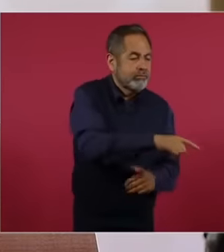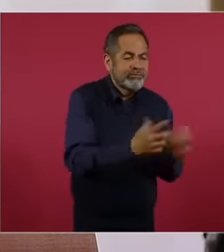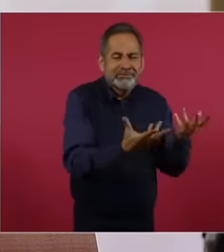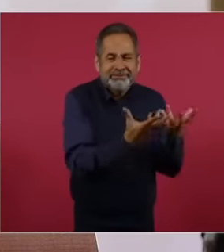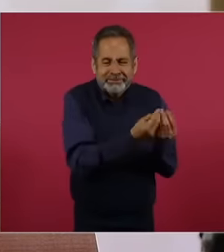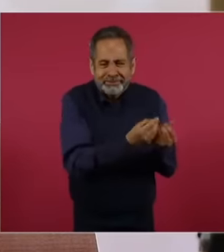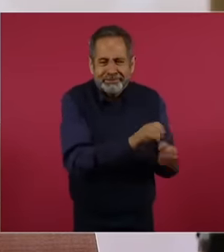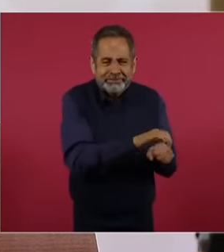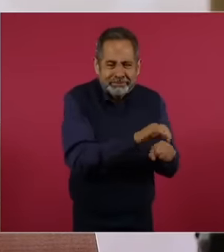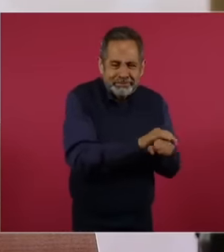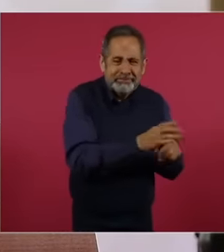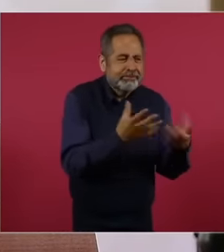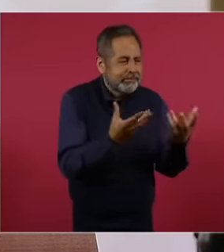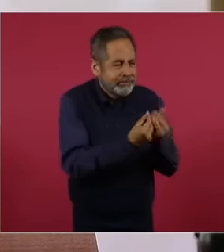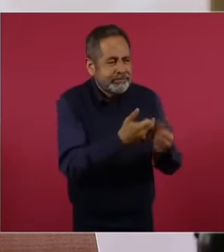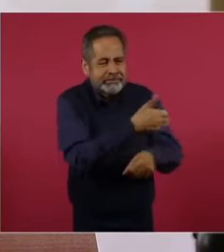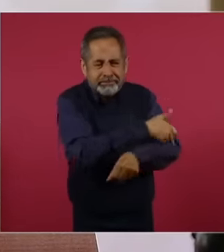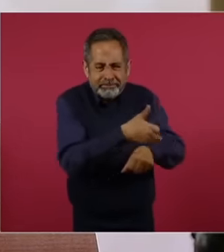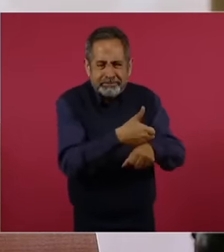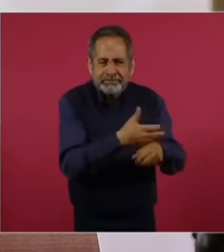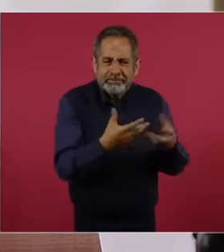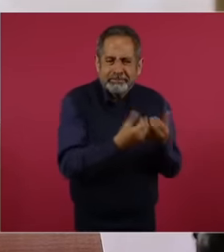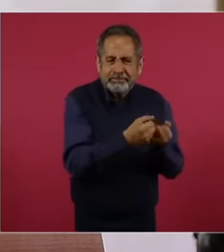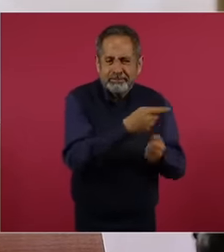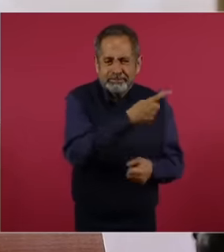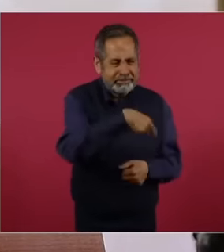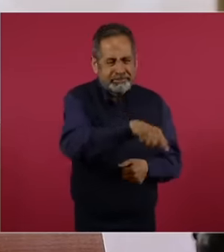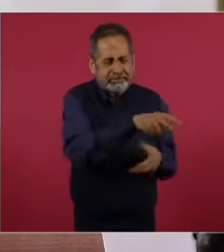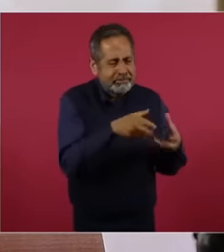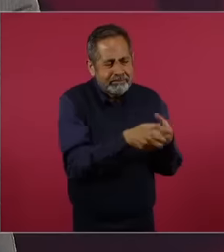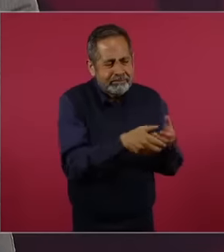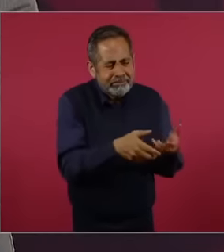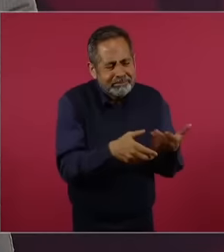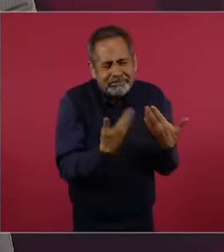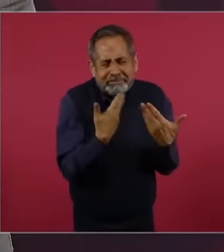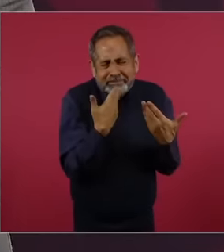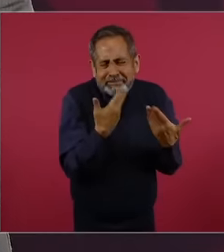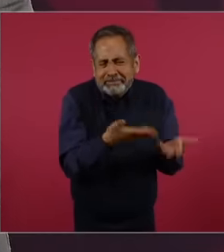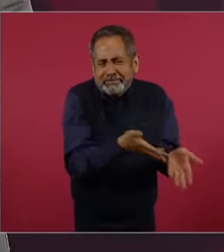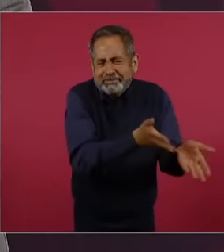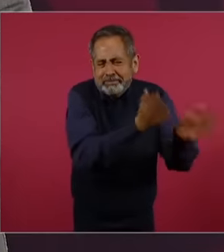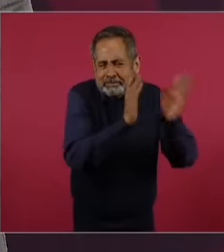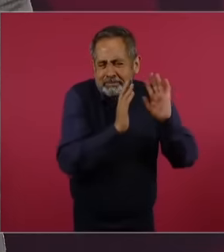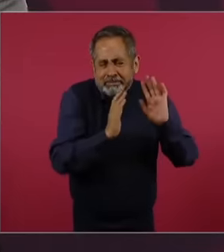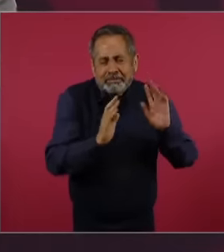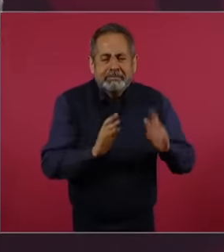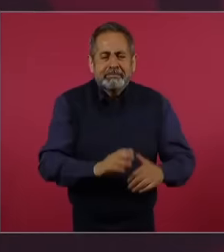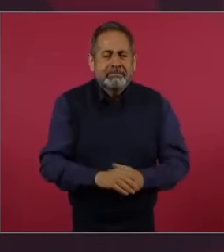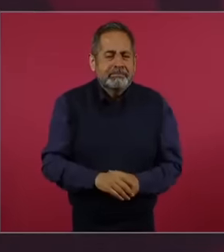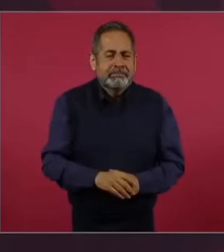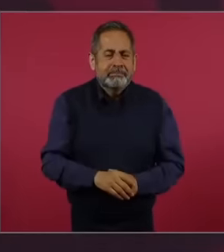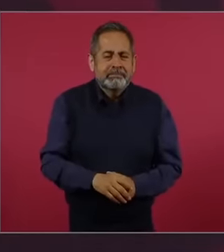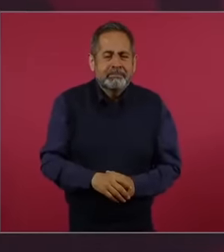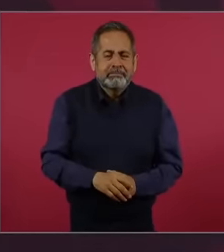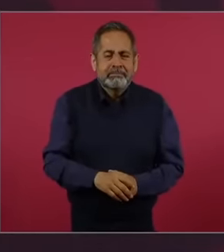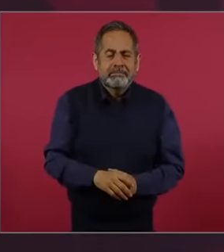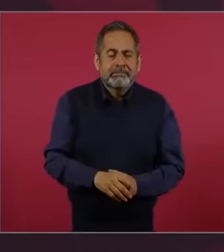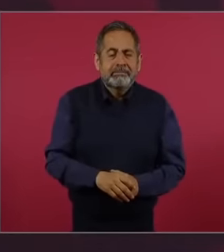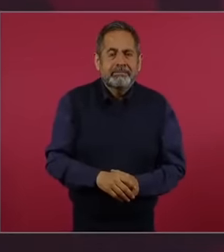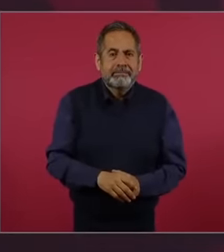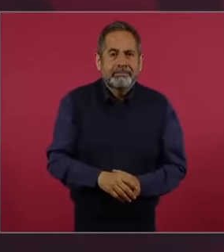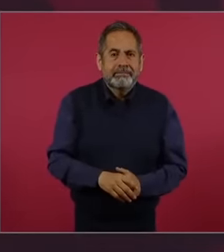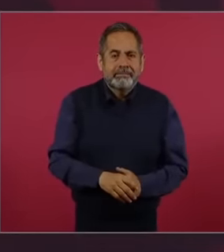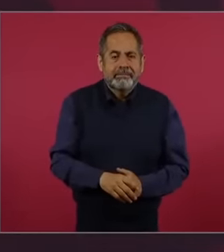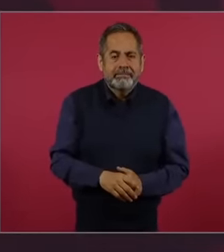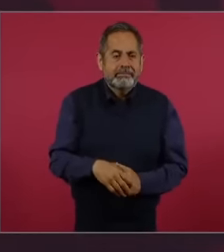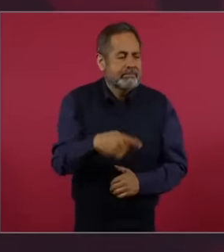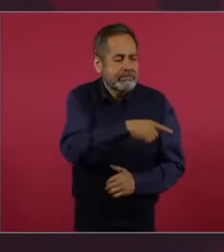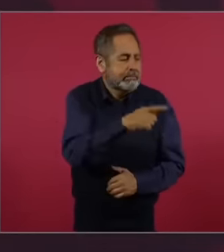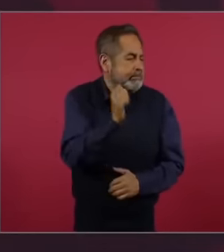family, everyone, that one day